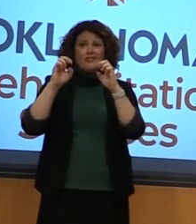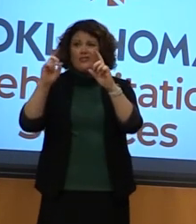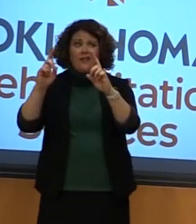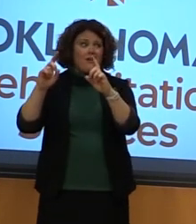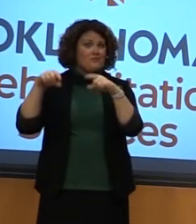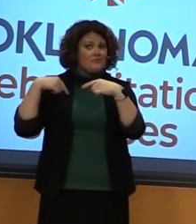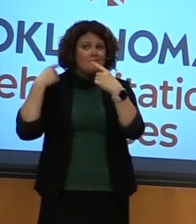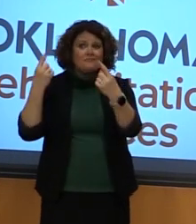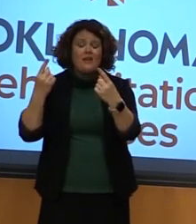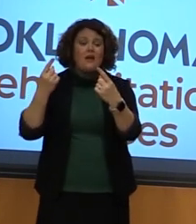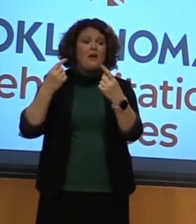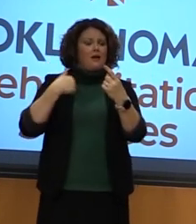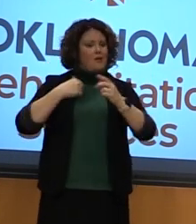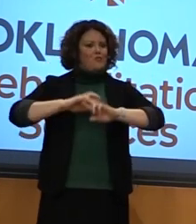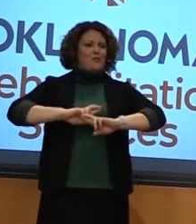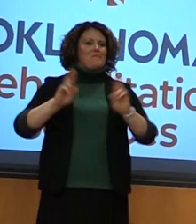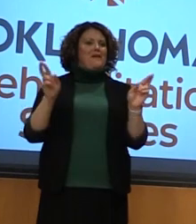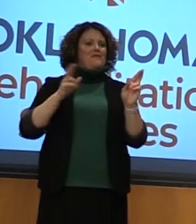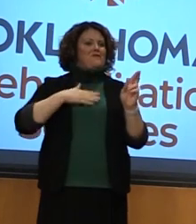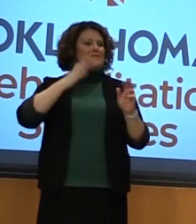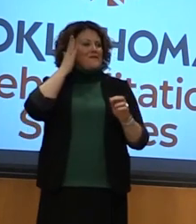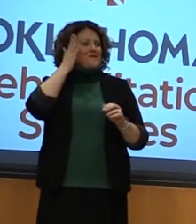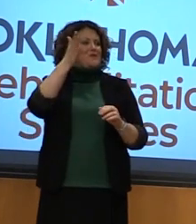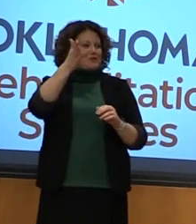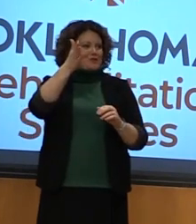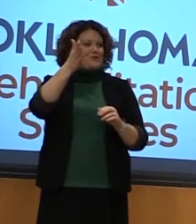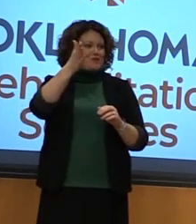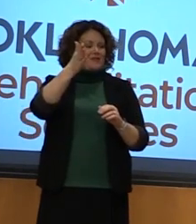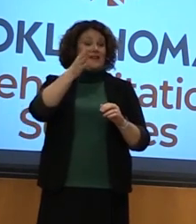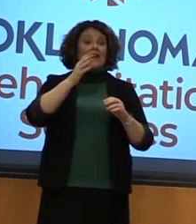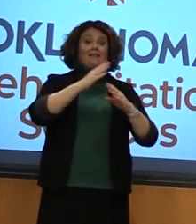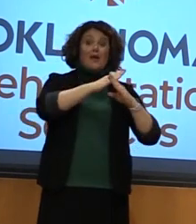school, I am prepared for what my future may hold and the obstacles that I may